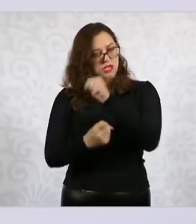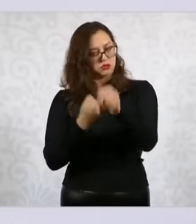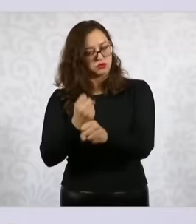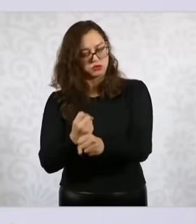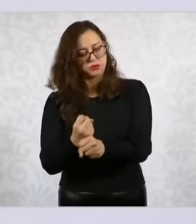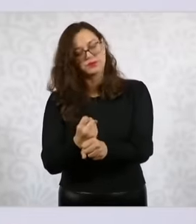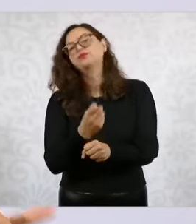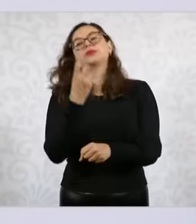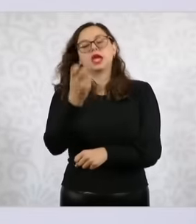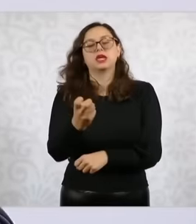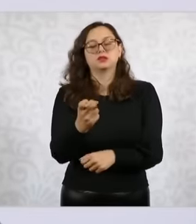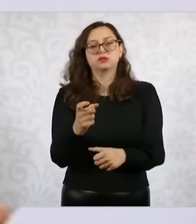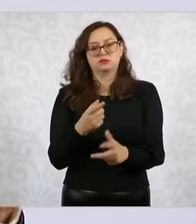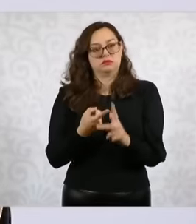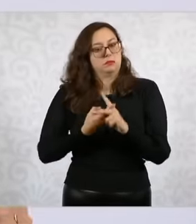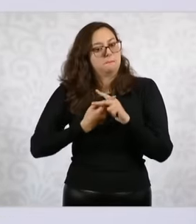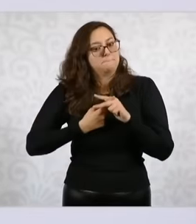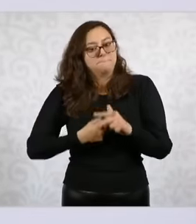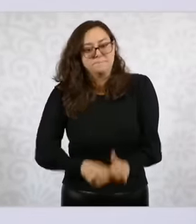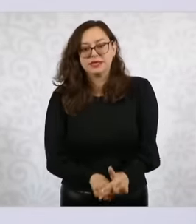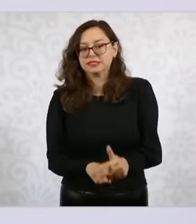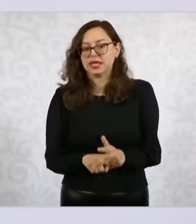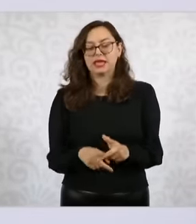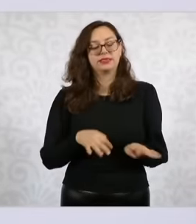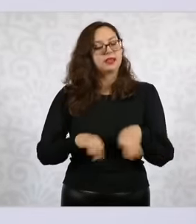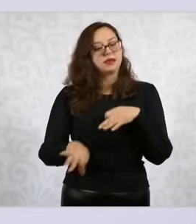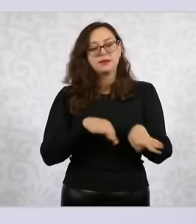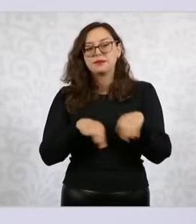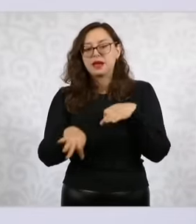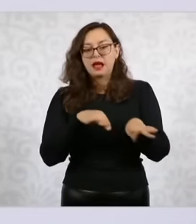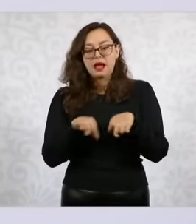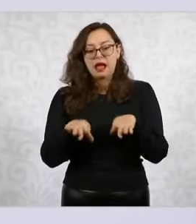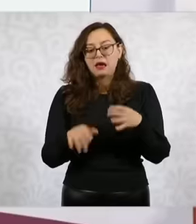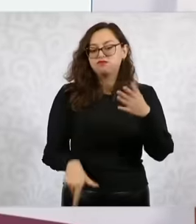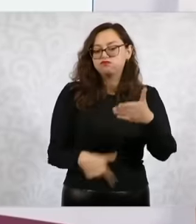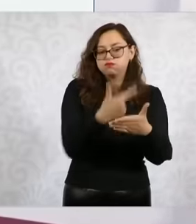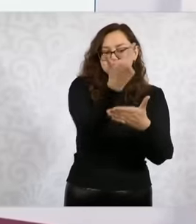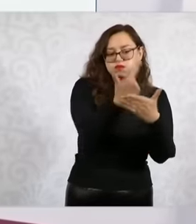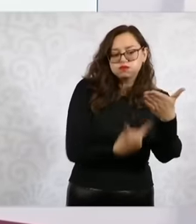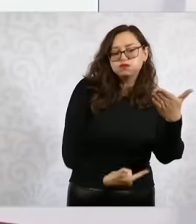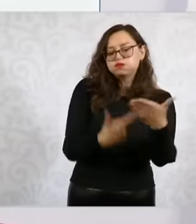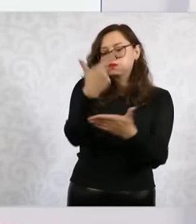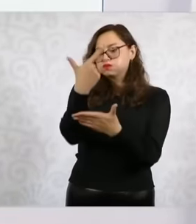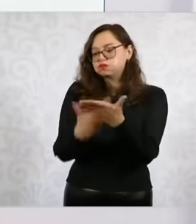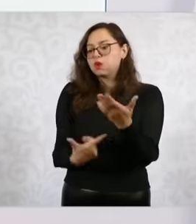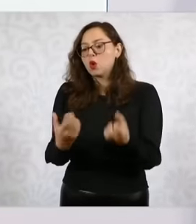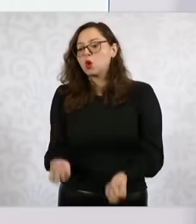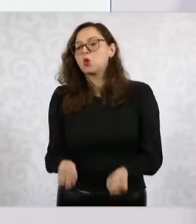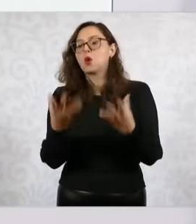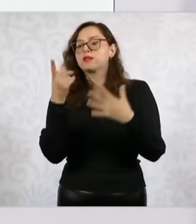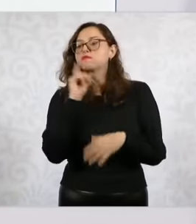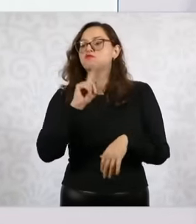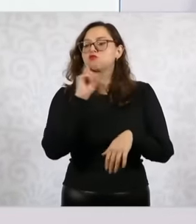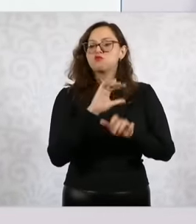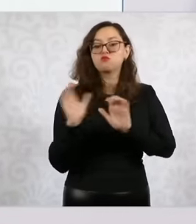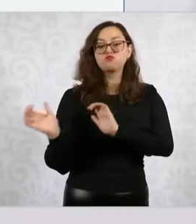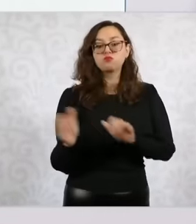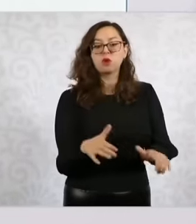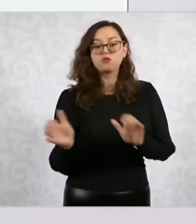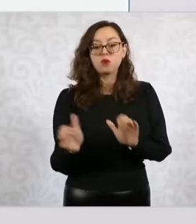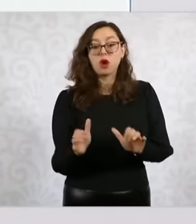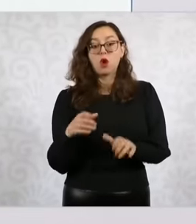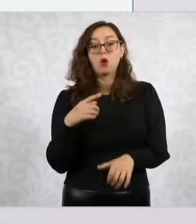is the first thing to have the entire register, let's say registrations so that starting next year